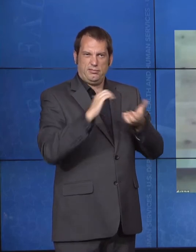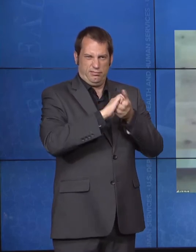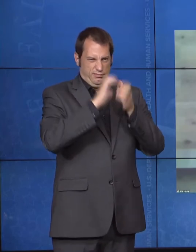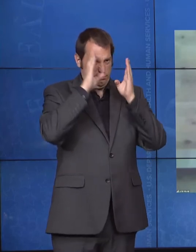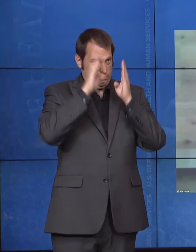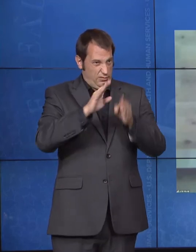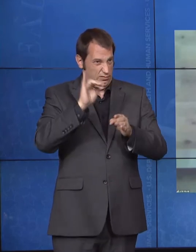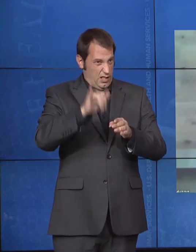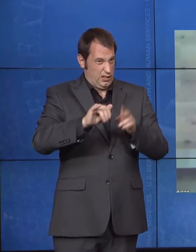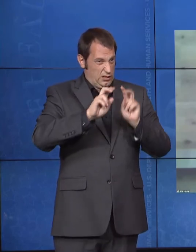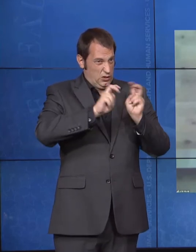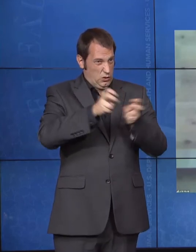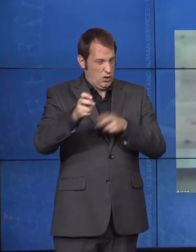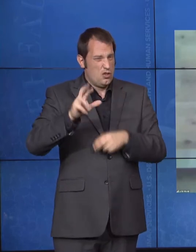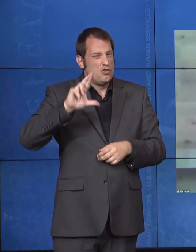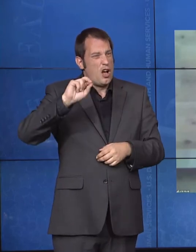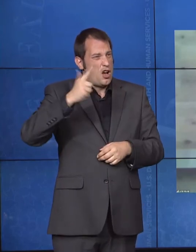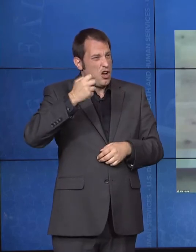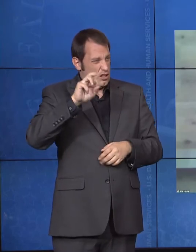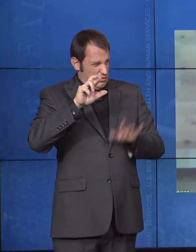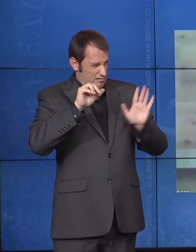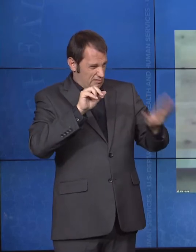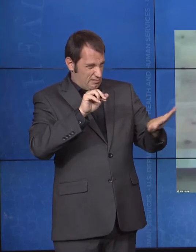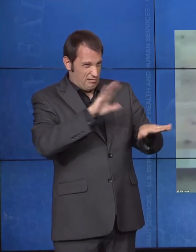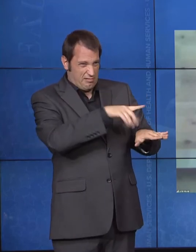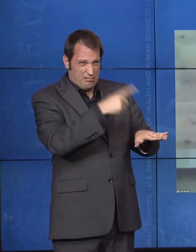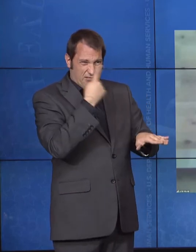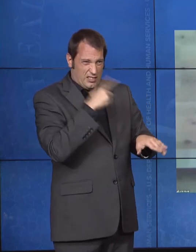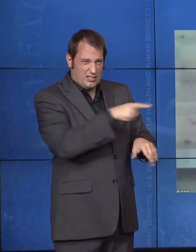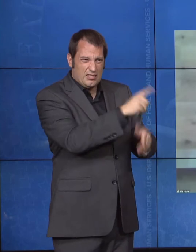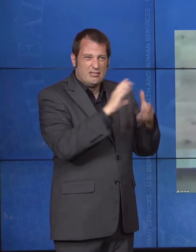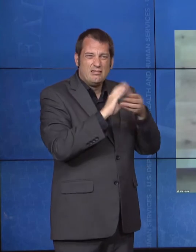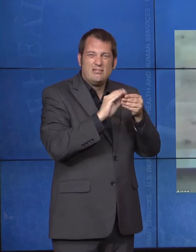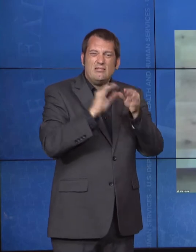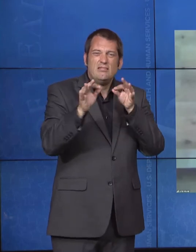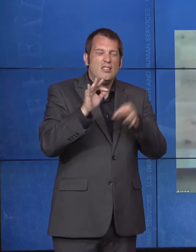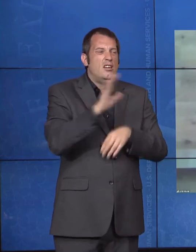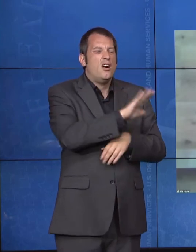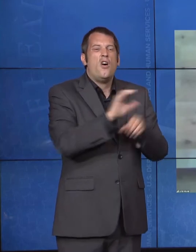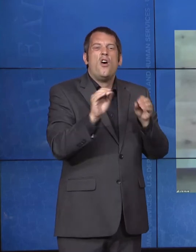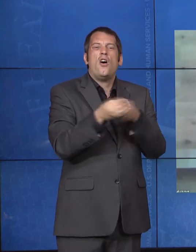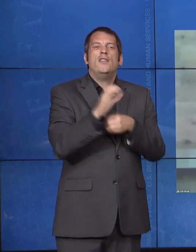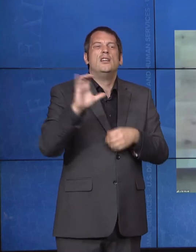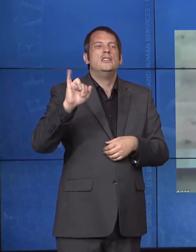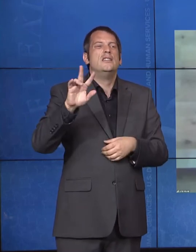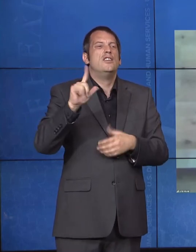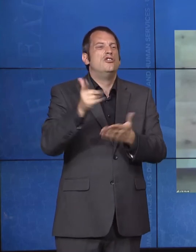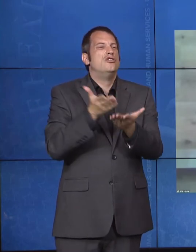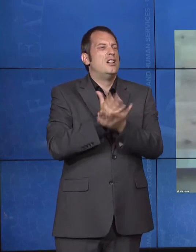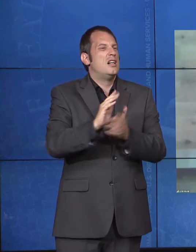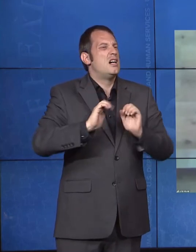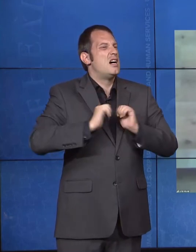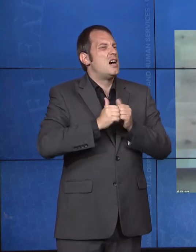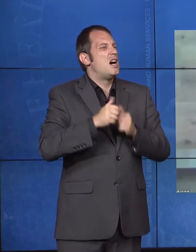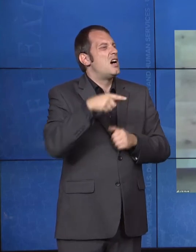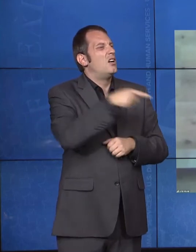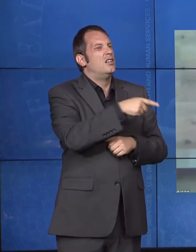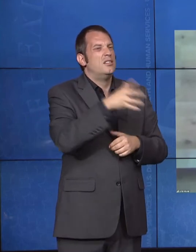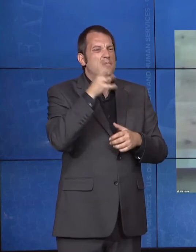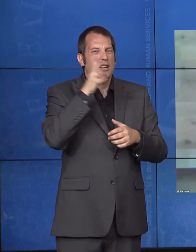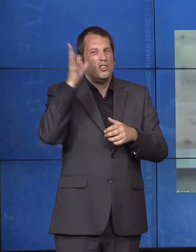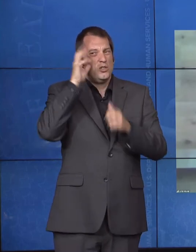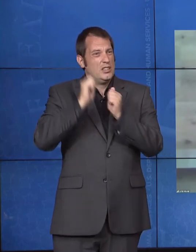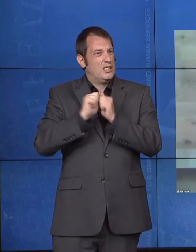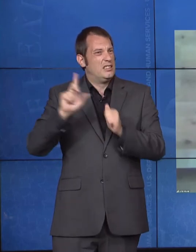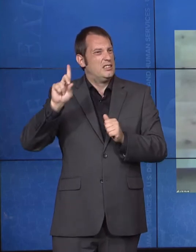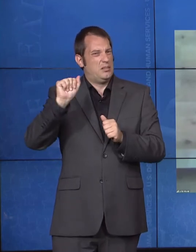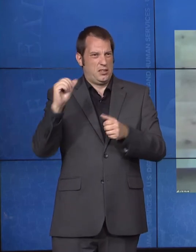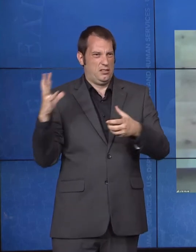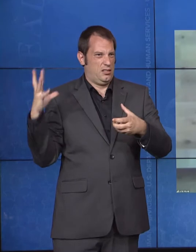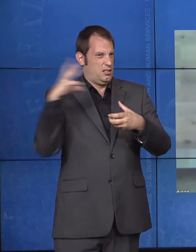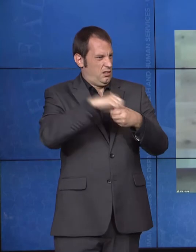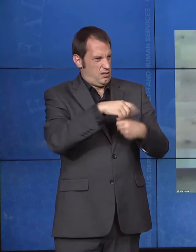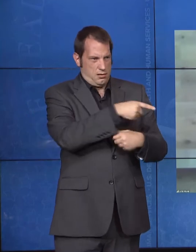is doing to ensure that parents with disabilities have their rights upheld in the United States?